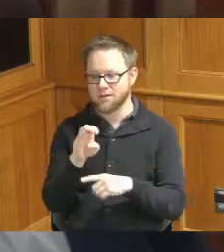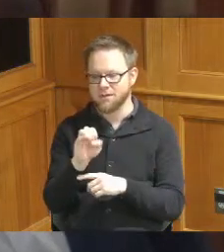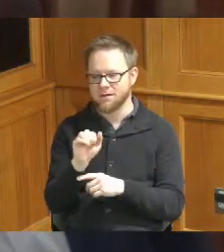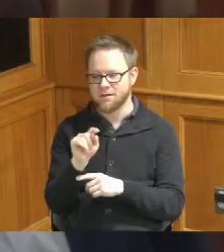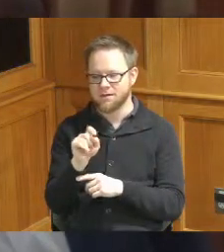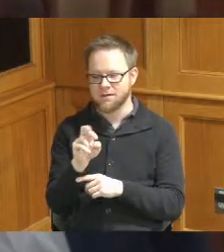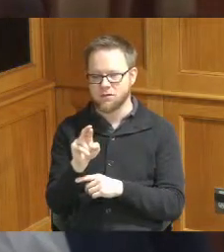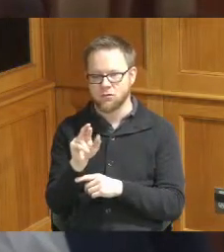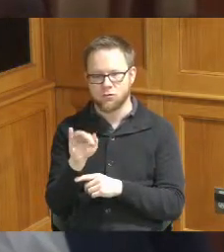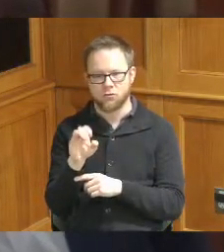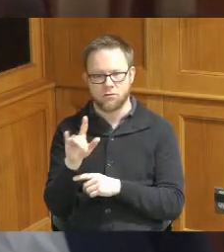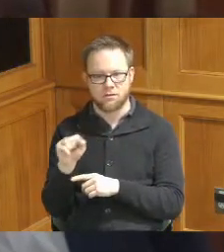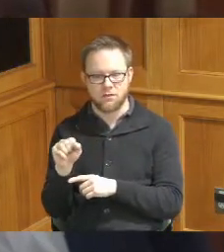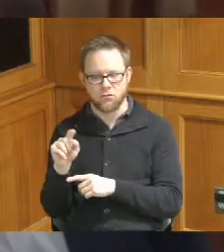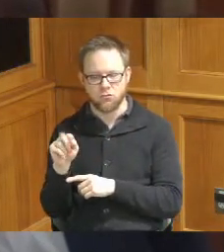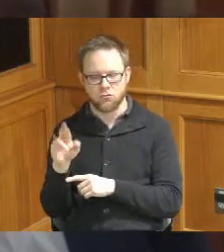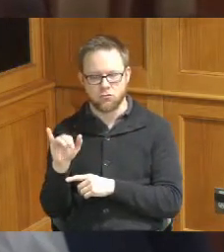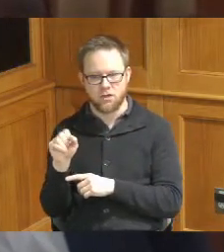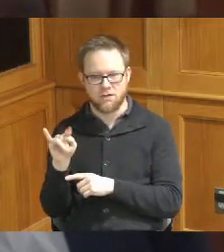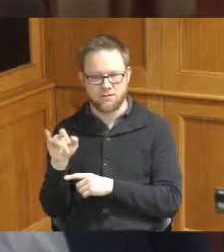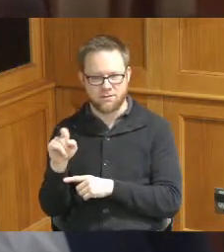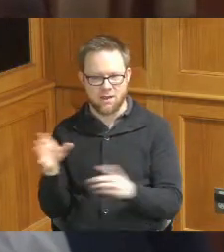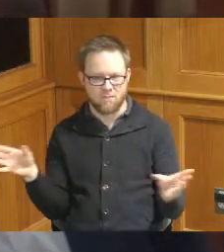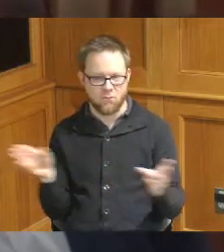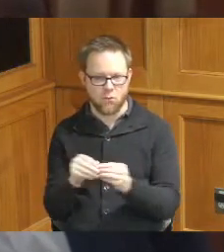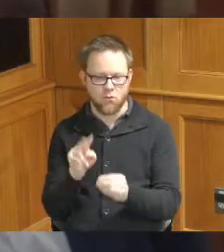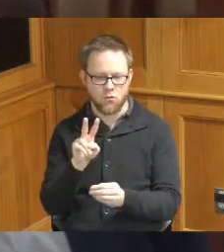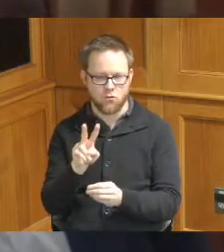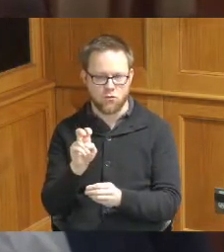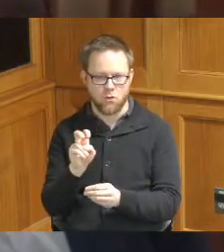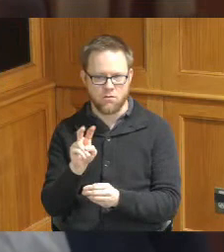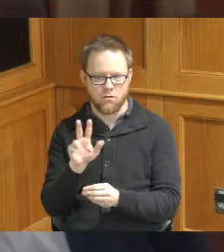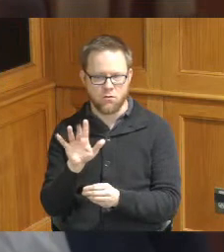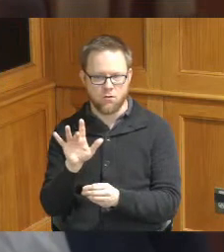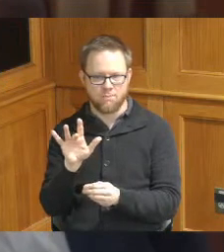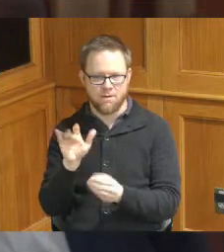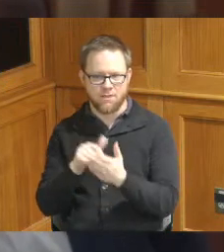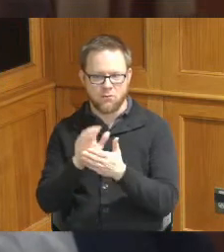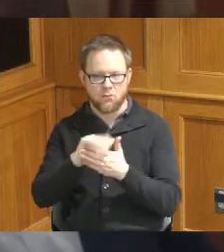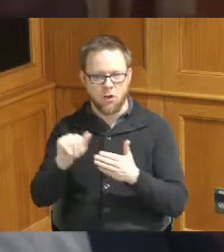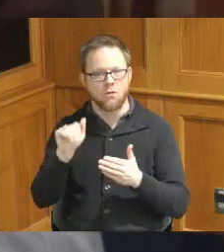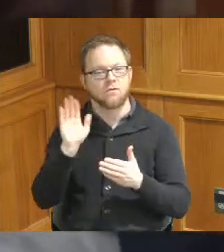in the amount of 225 thousand dollars they will expand their youth construction pathway program